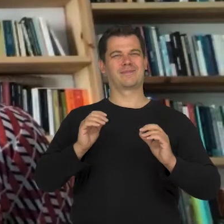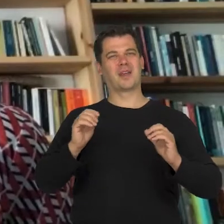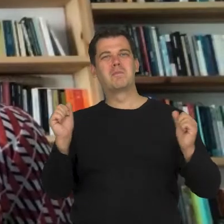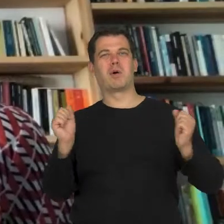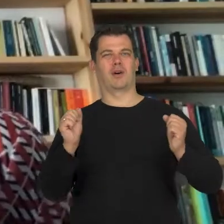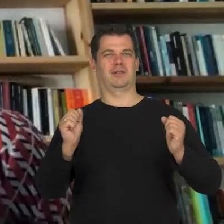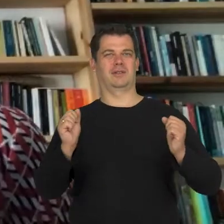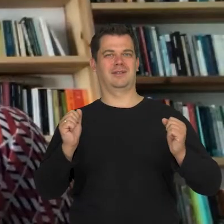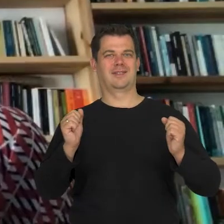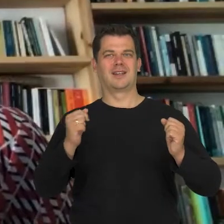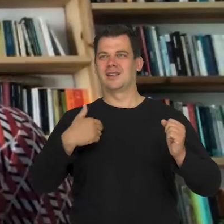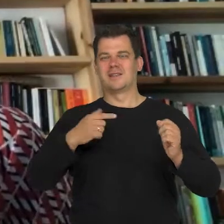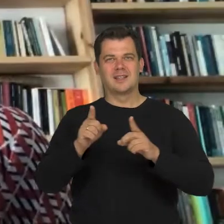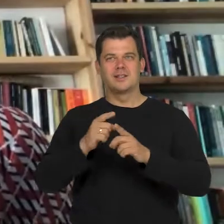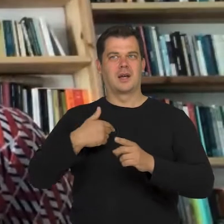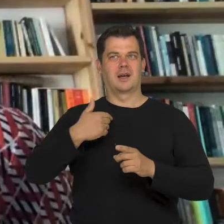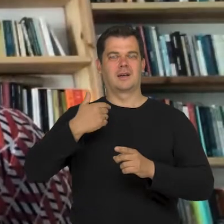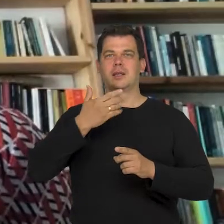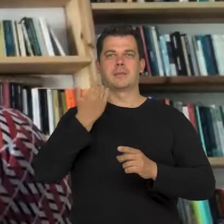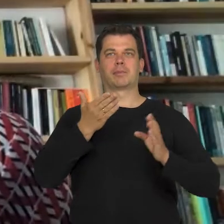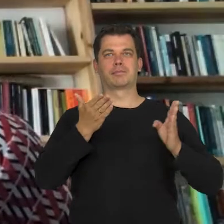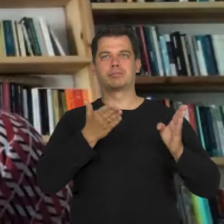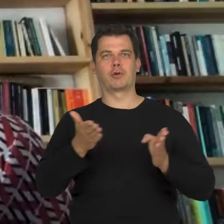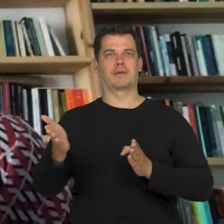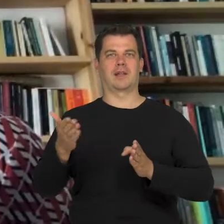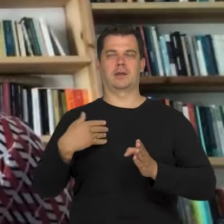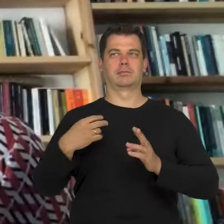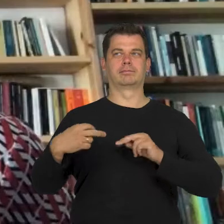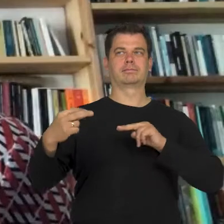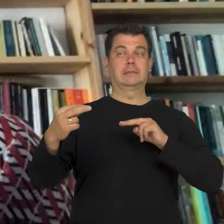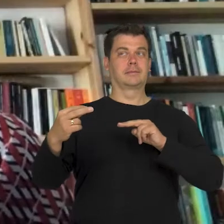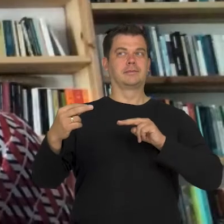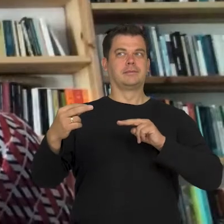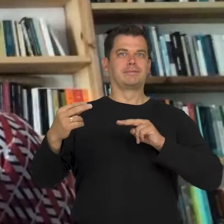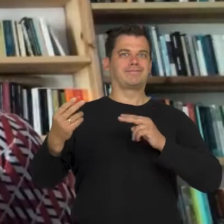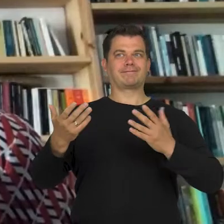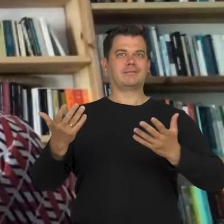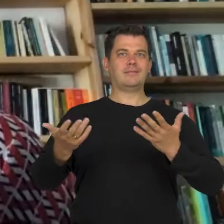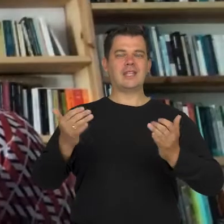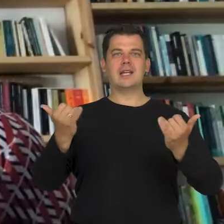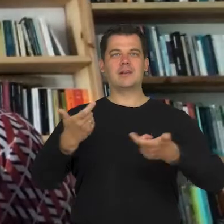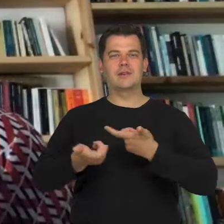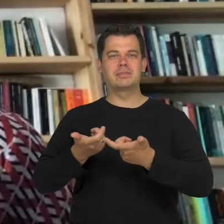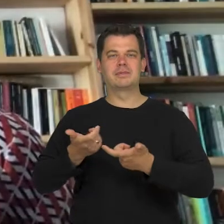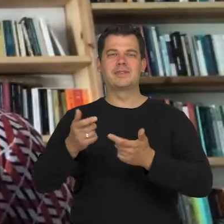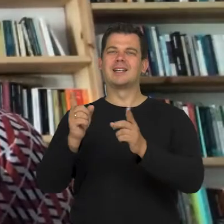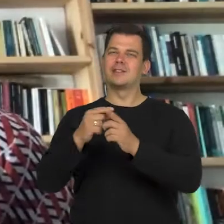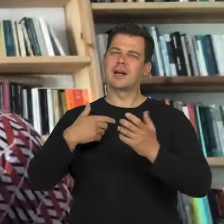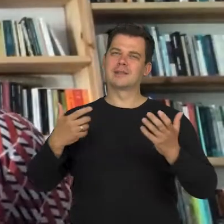but rather I am not ready for it and I lack the tools to cope with it. I wish I could.